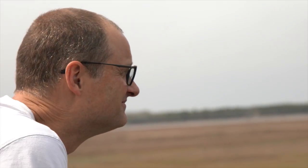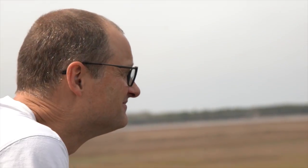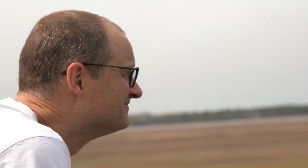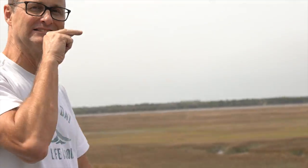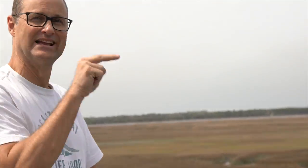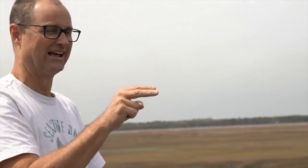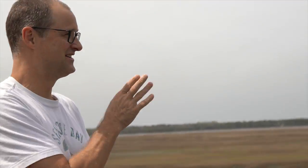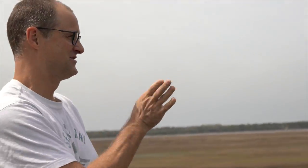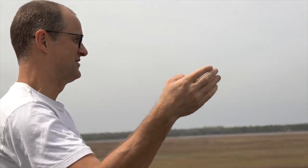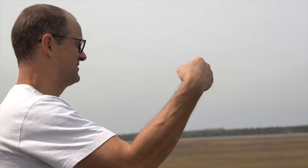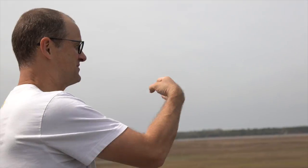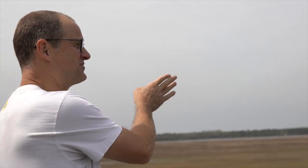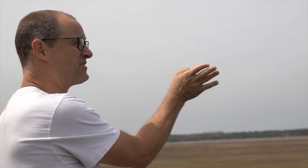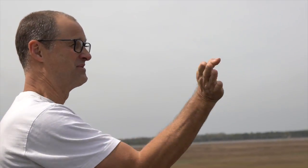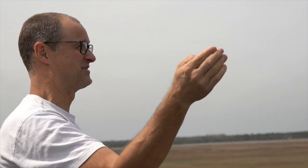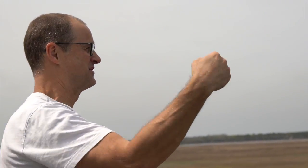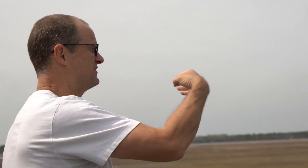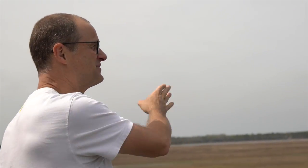The river reminds me of snake shape.